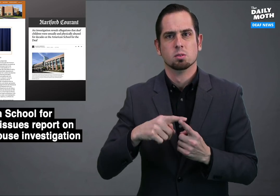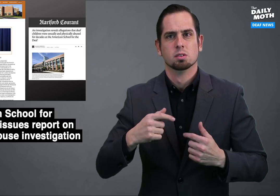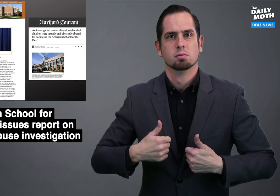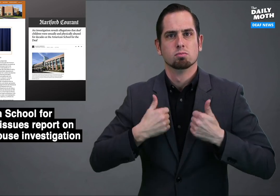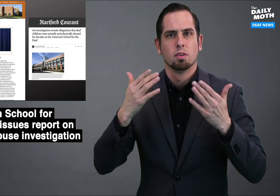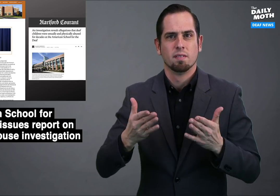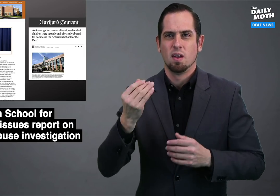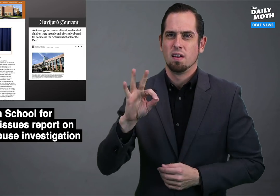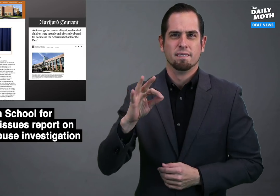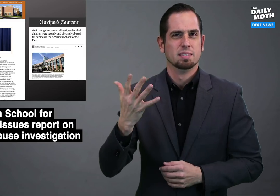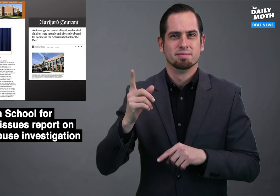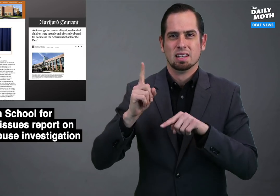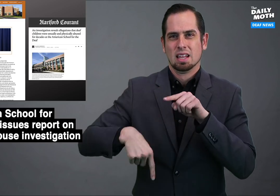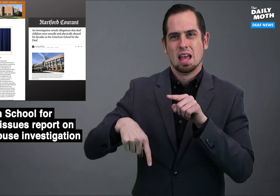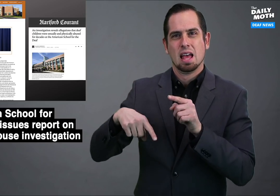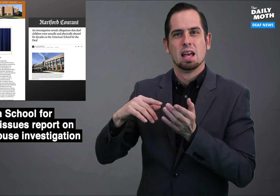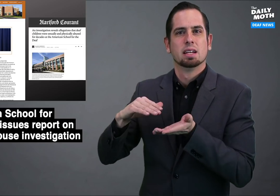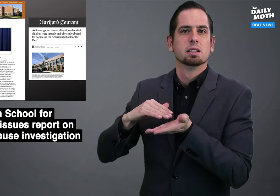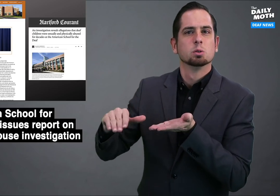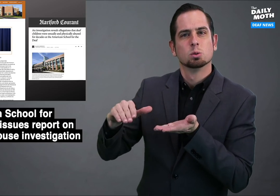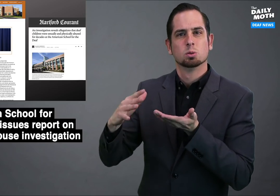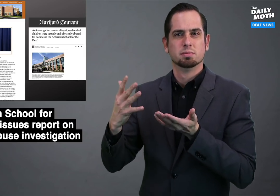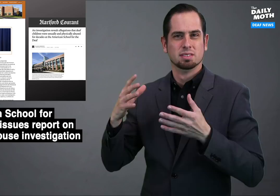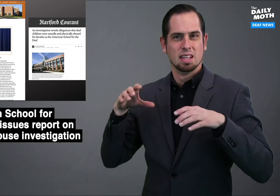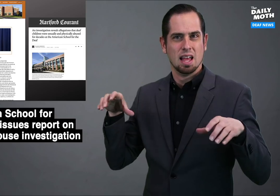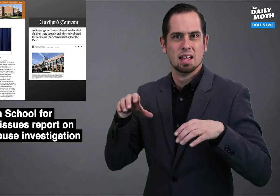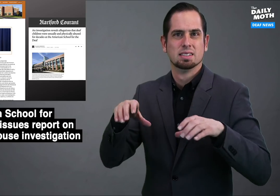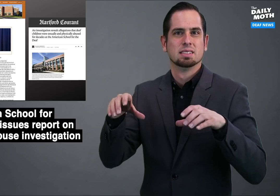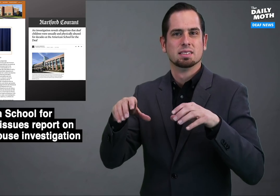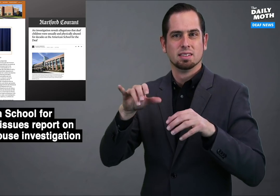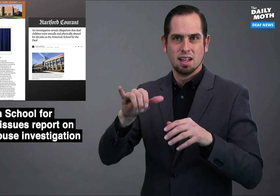to the survivors of the inexcusable actions